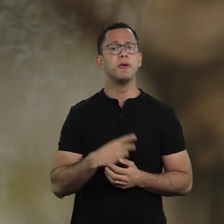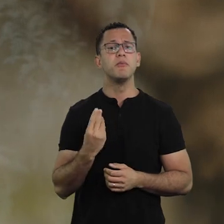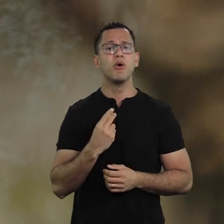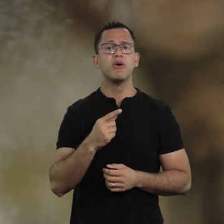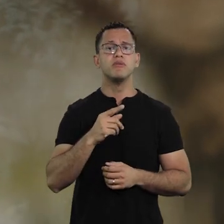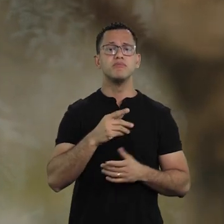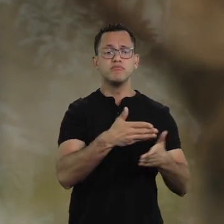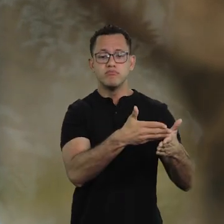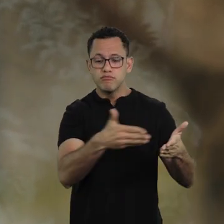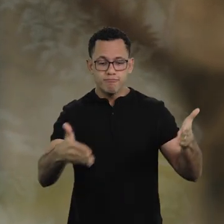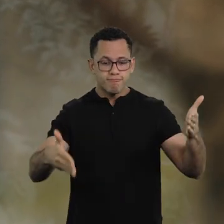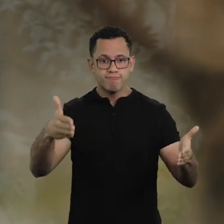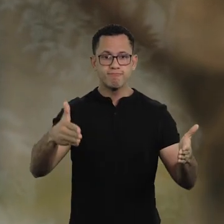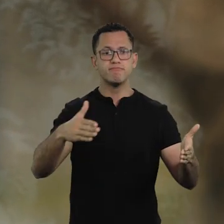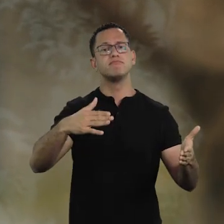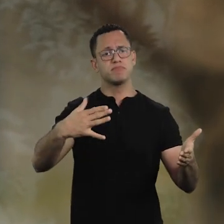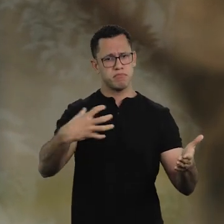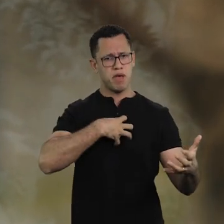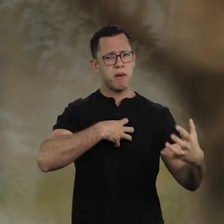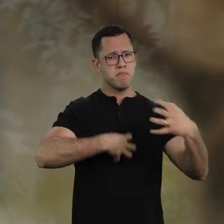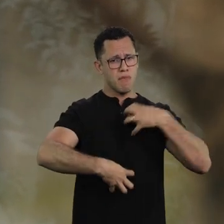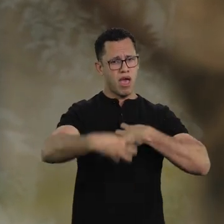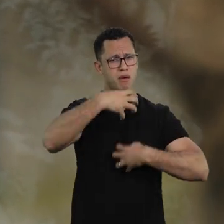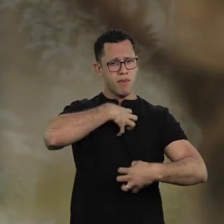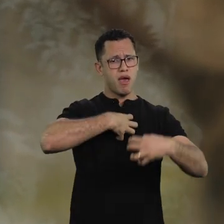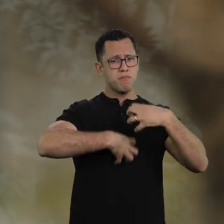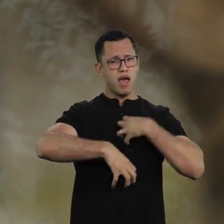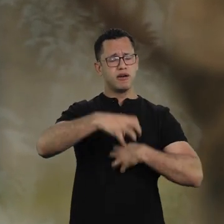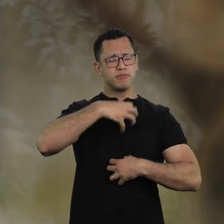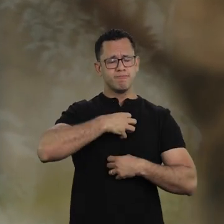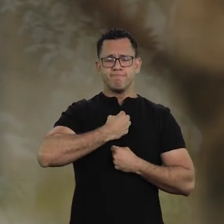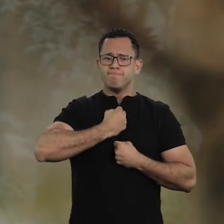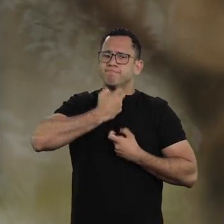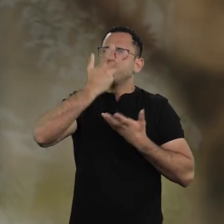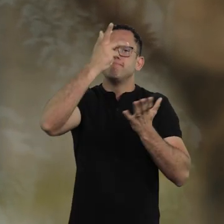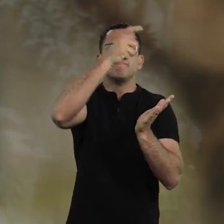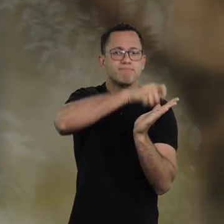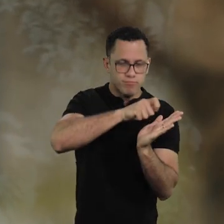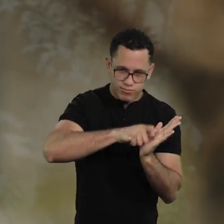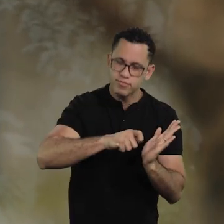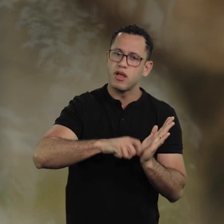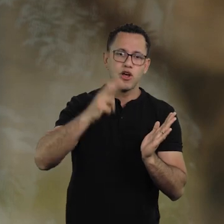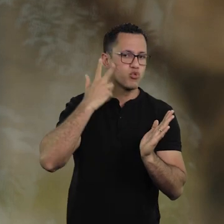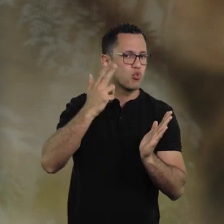It affected us, everything is affected by what happens around, isn't it? There's no way